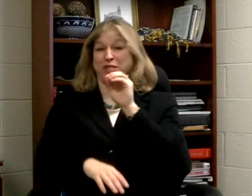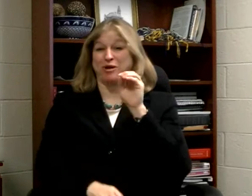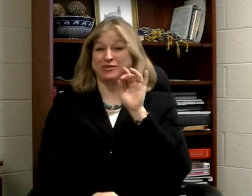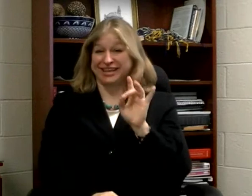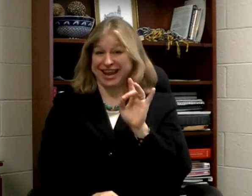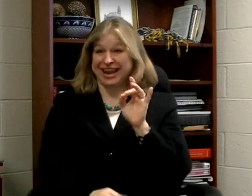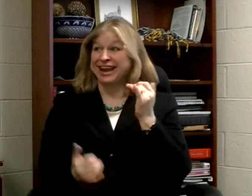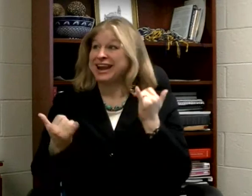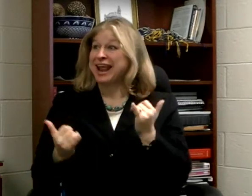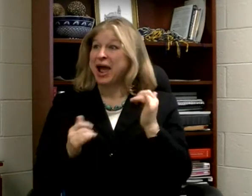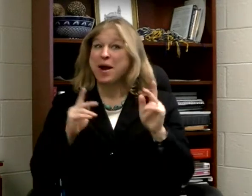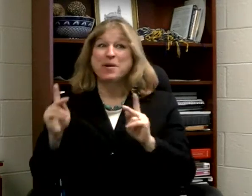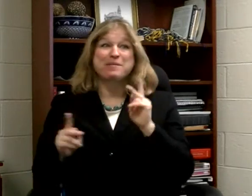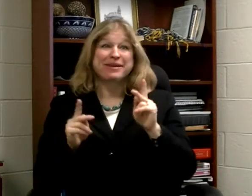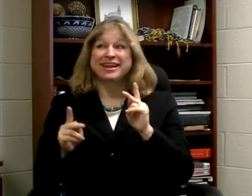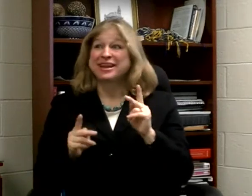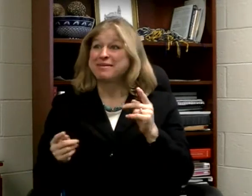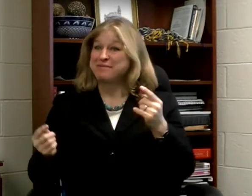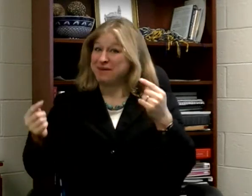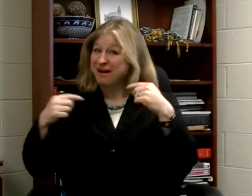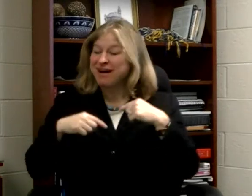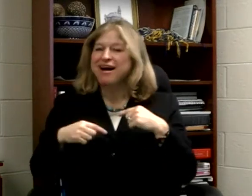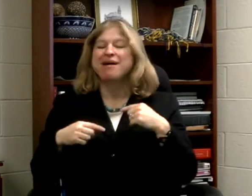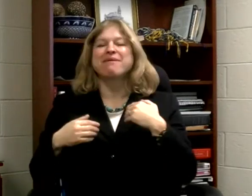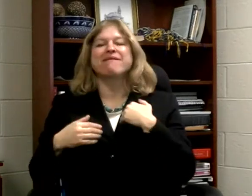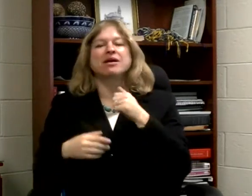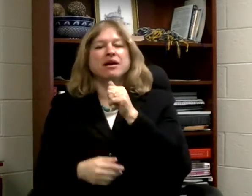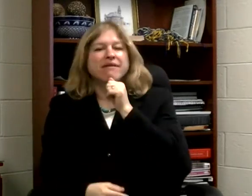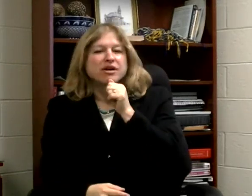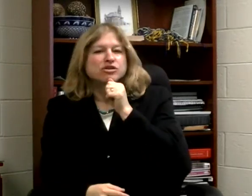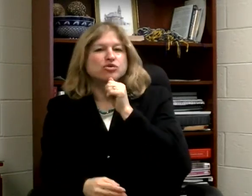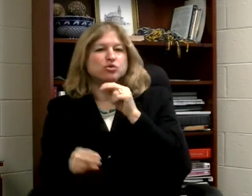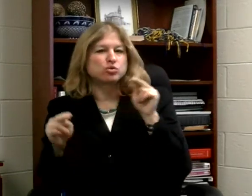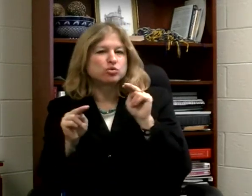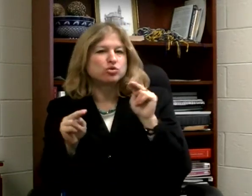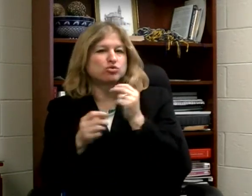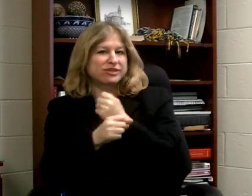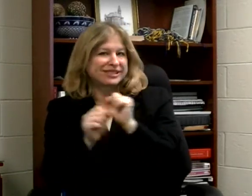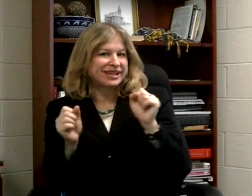Now the campus community may visit the ombuds office in order to have a confidential, neutral,